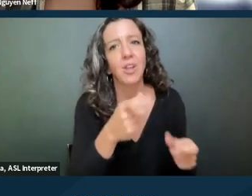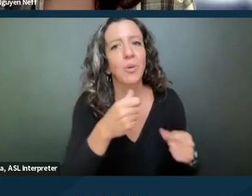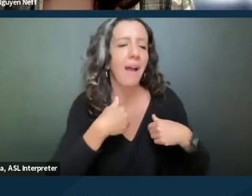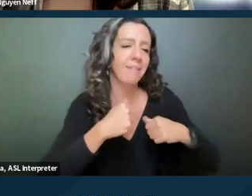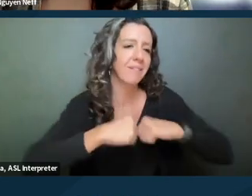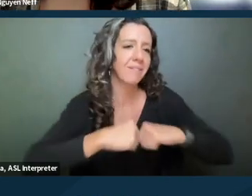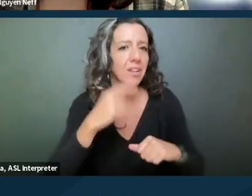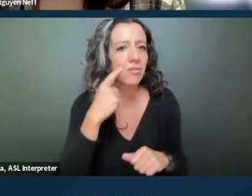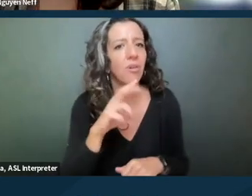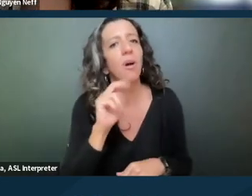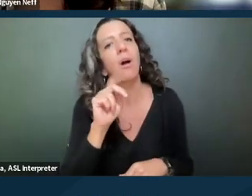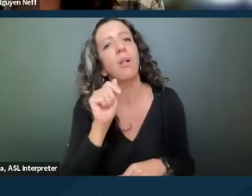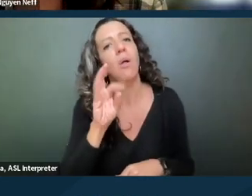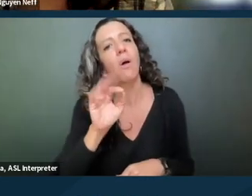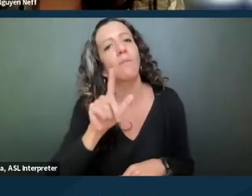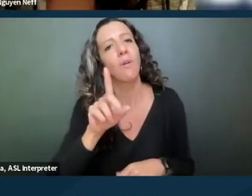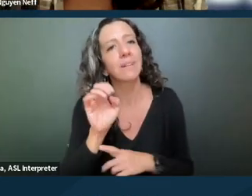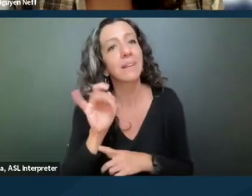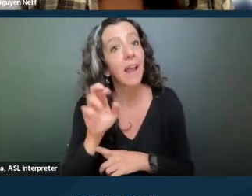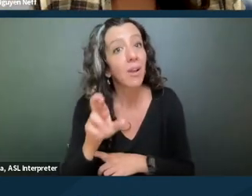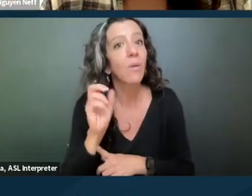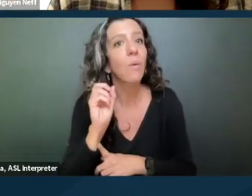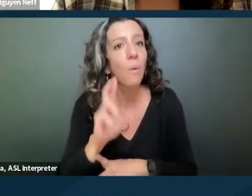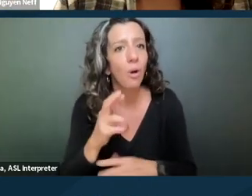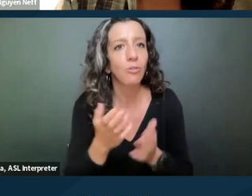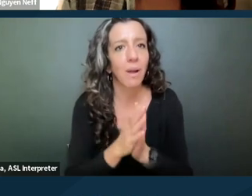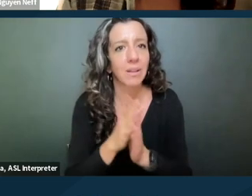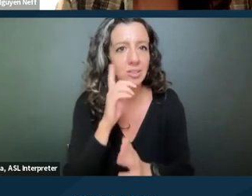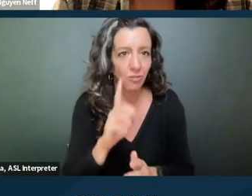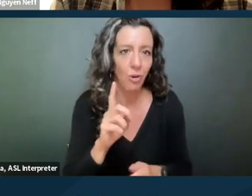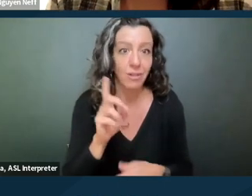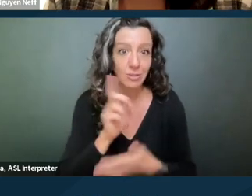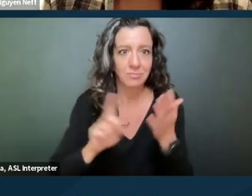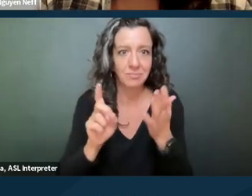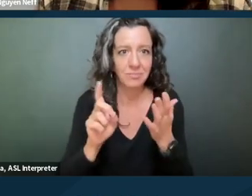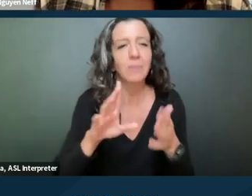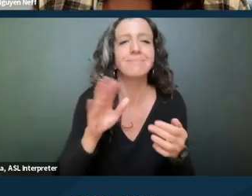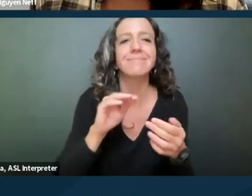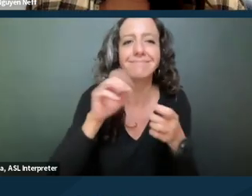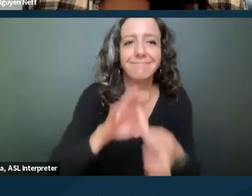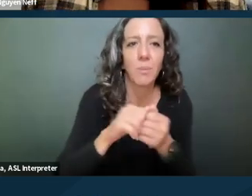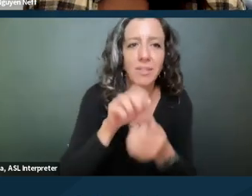or a claim for disability discrimination. But if you're doing it yourself, the best practice is one,